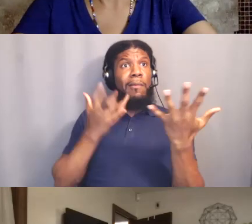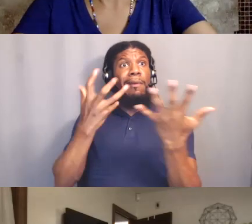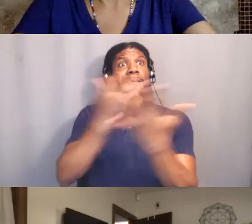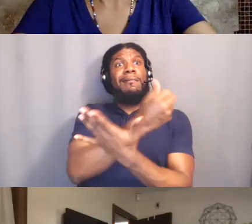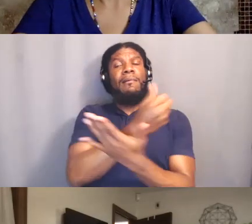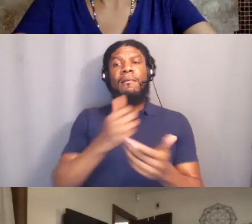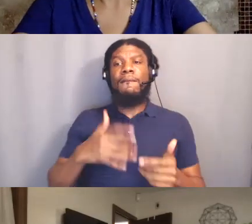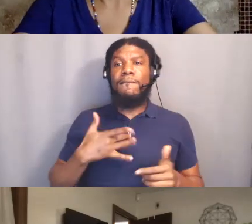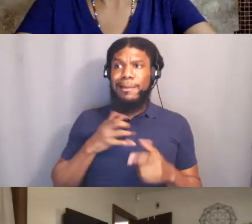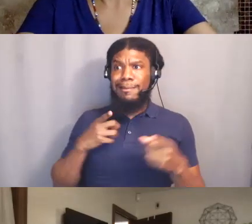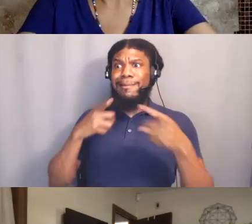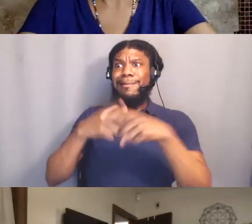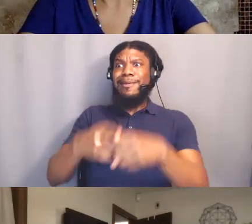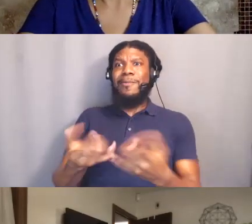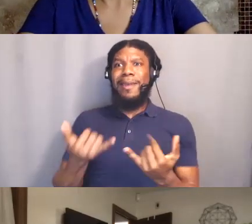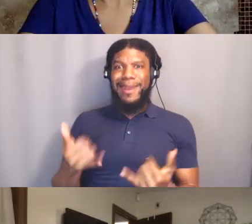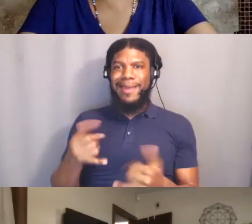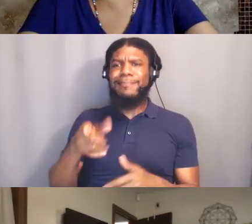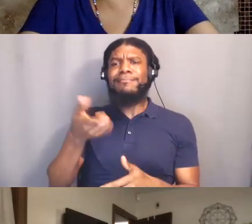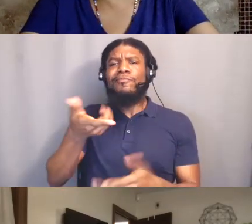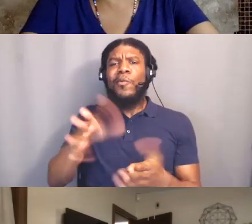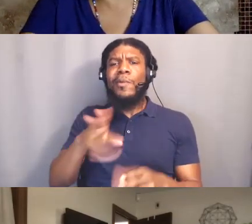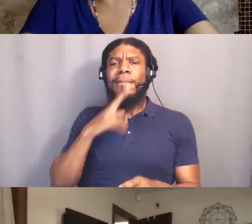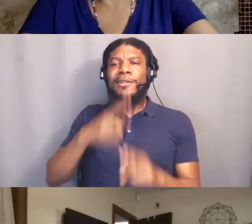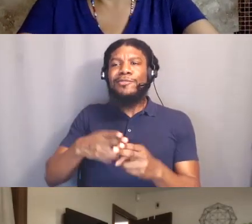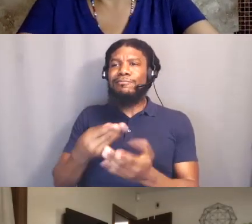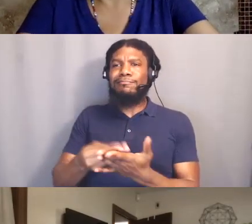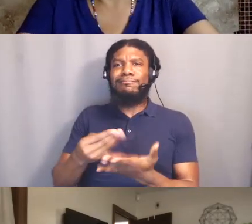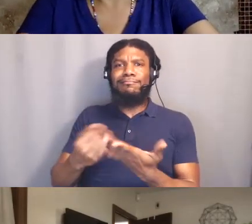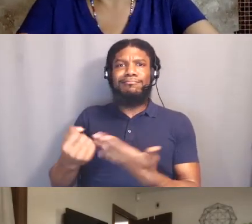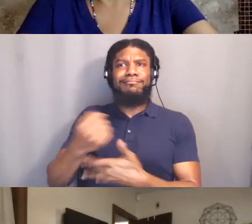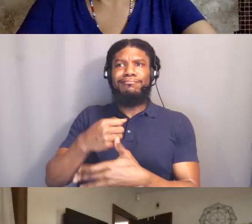we live in a world of capitalism and there's work